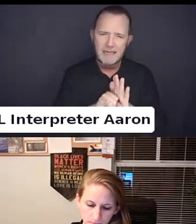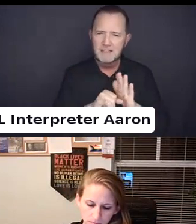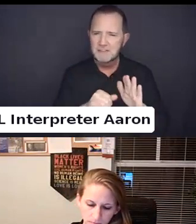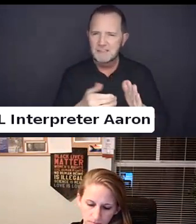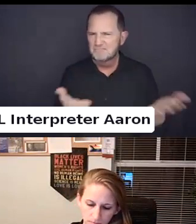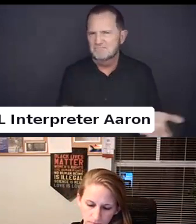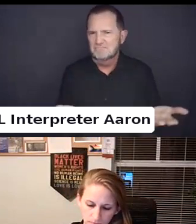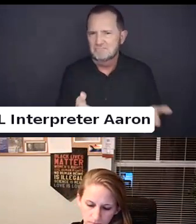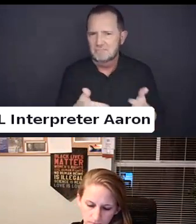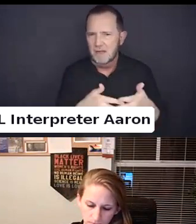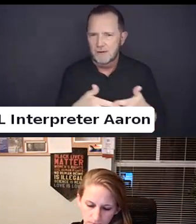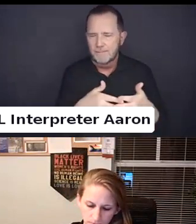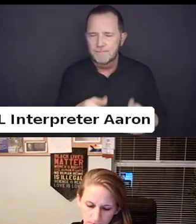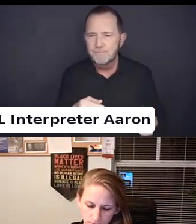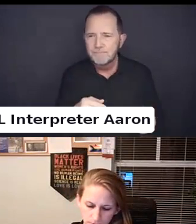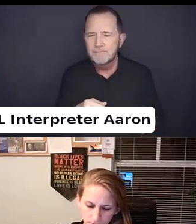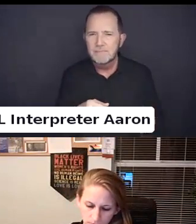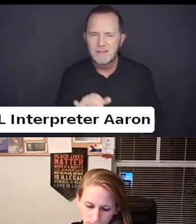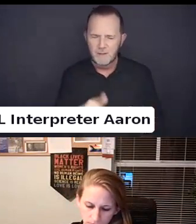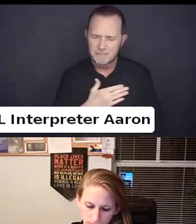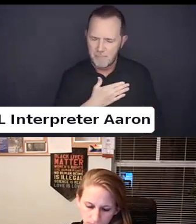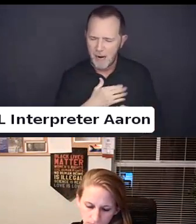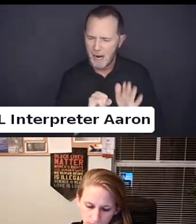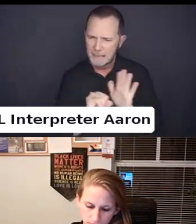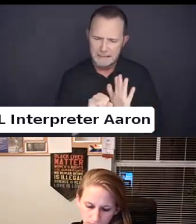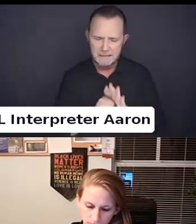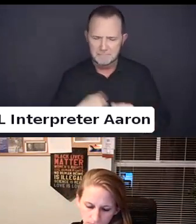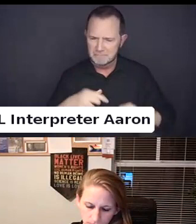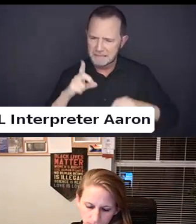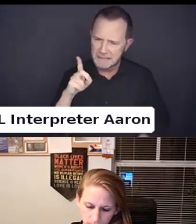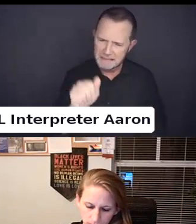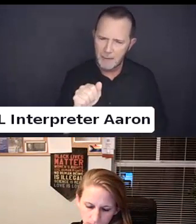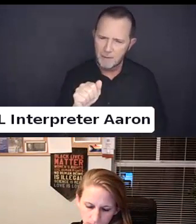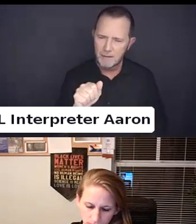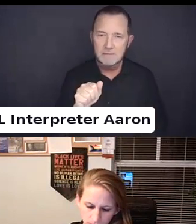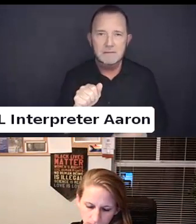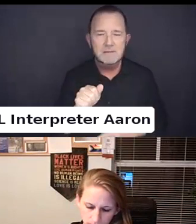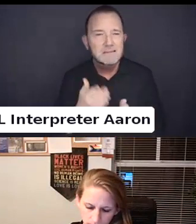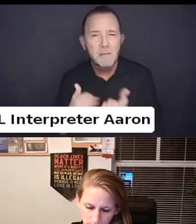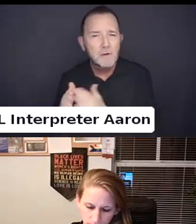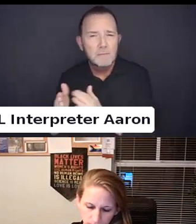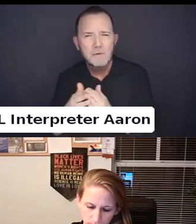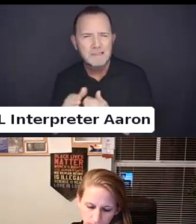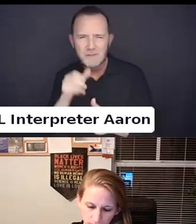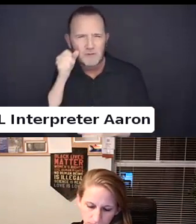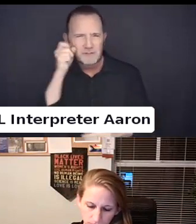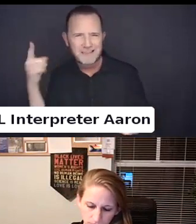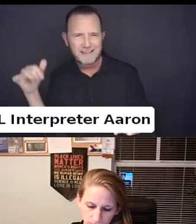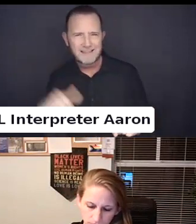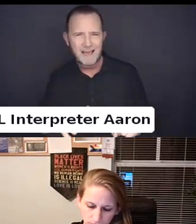As one's primary or core identity. It is not something that we see in all communities but that doesn't mean that doesn't necessarily